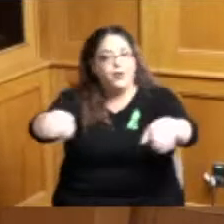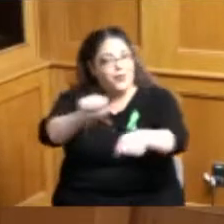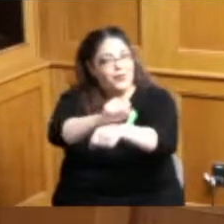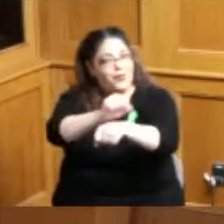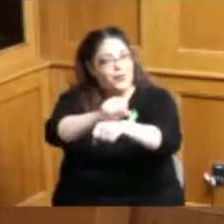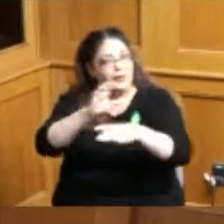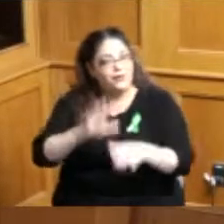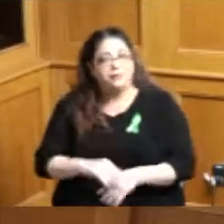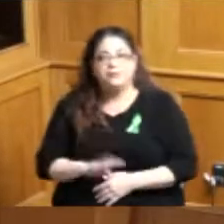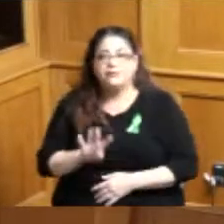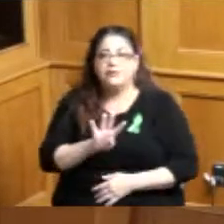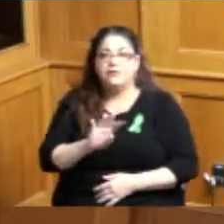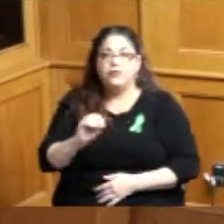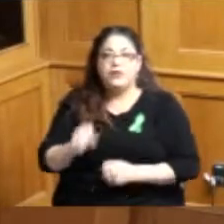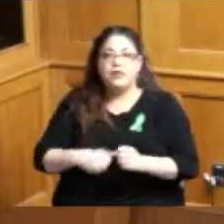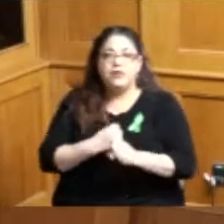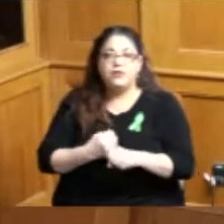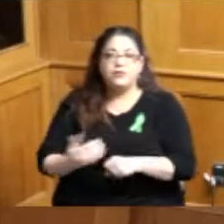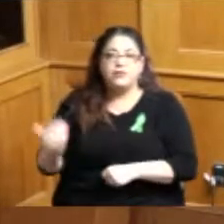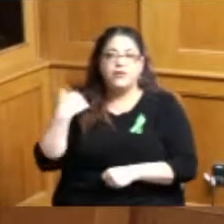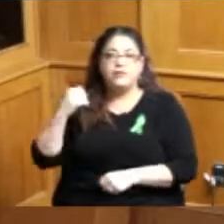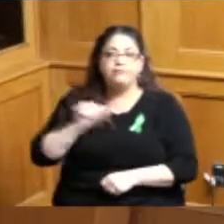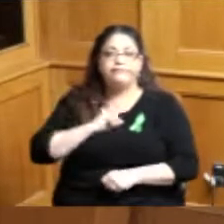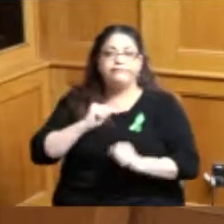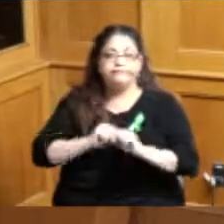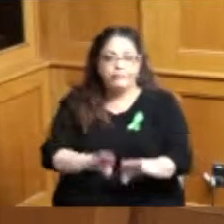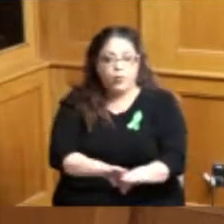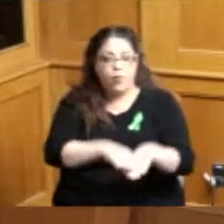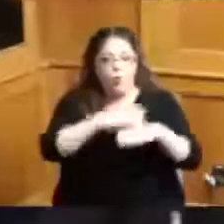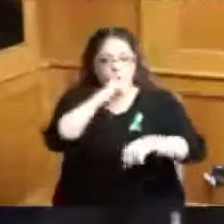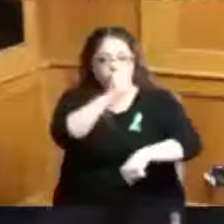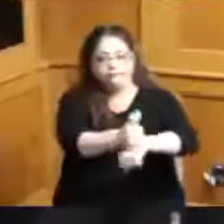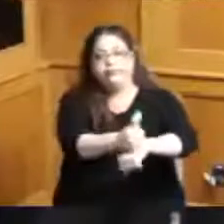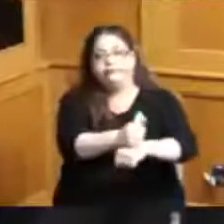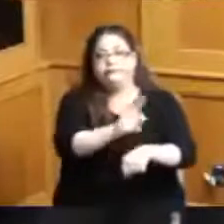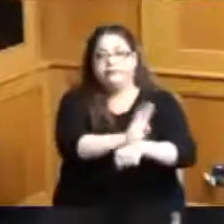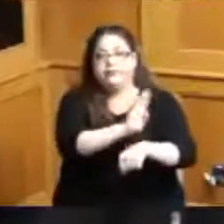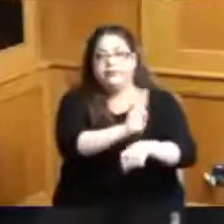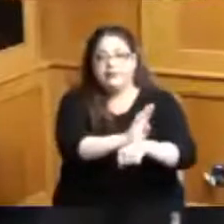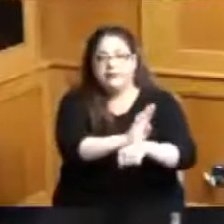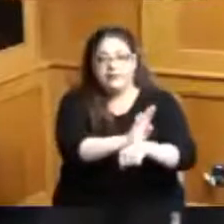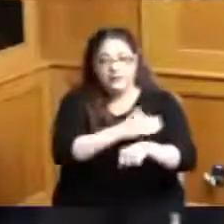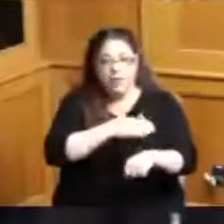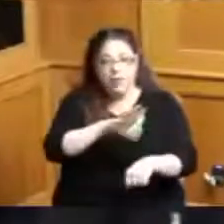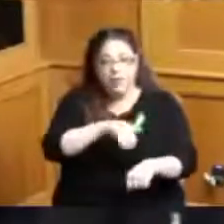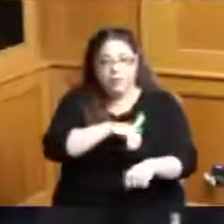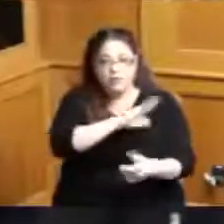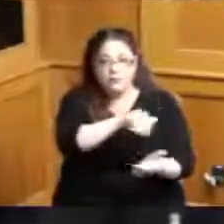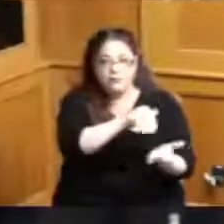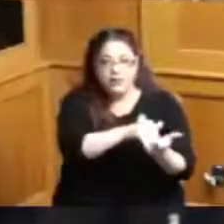40 years ago I started my own center I have since retired but I'm still speaking out